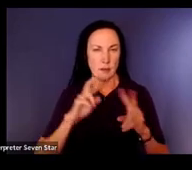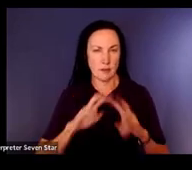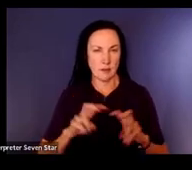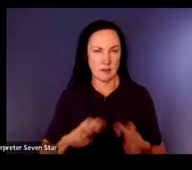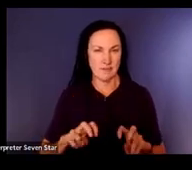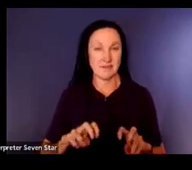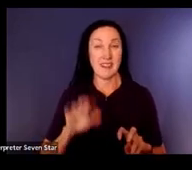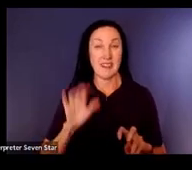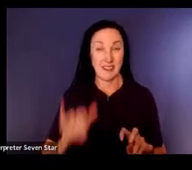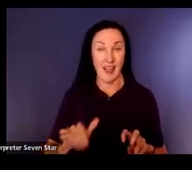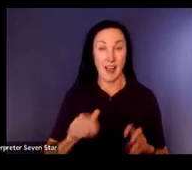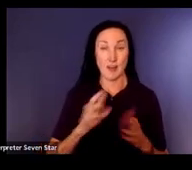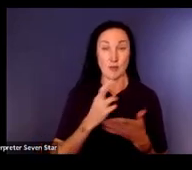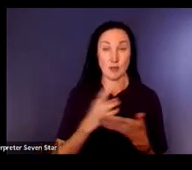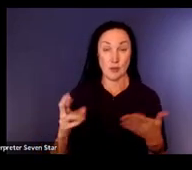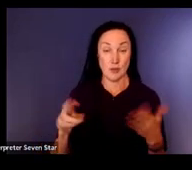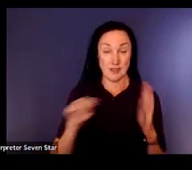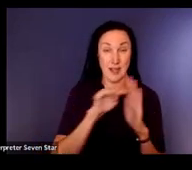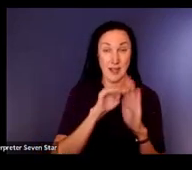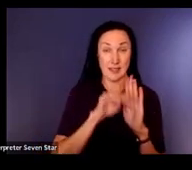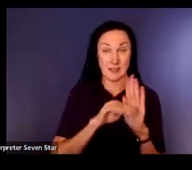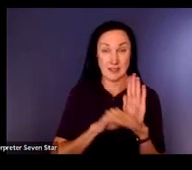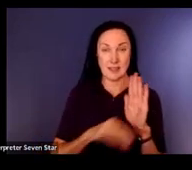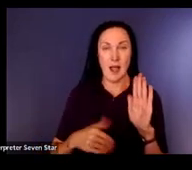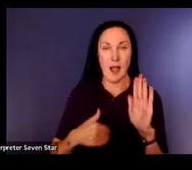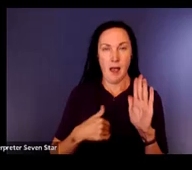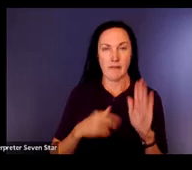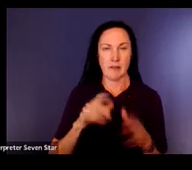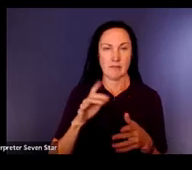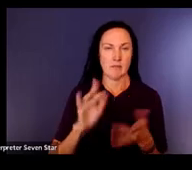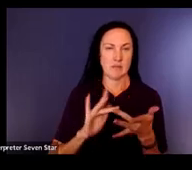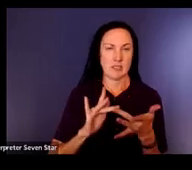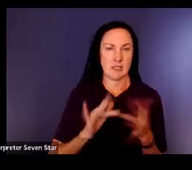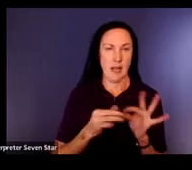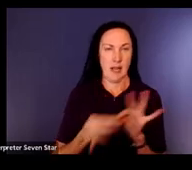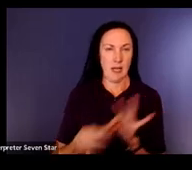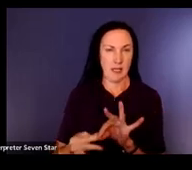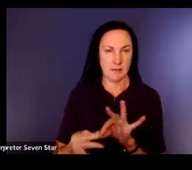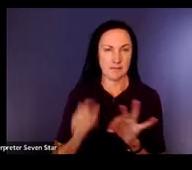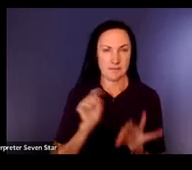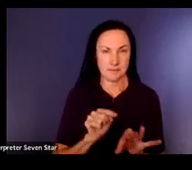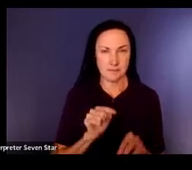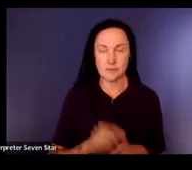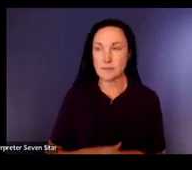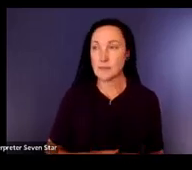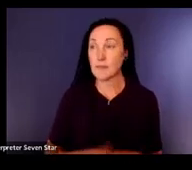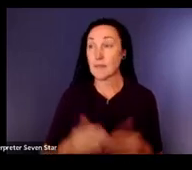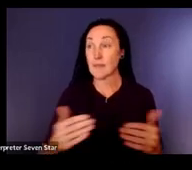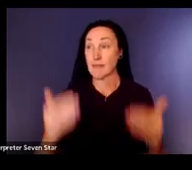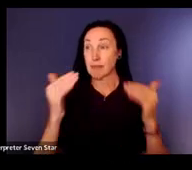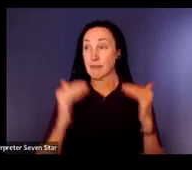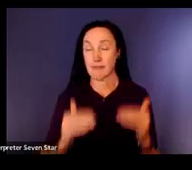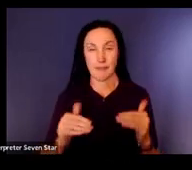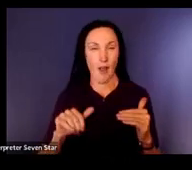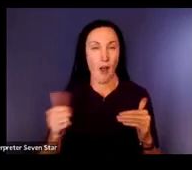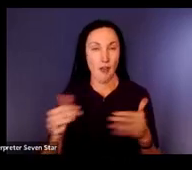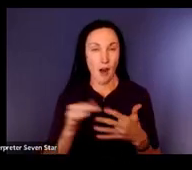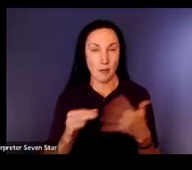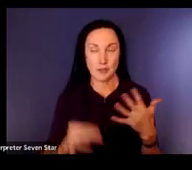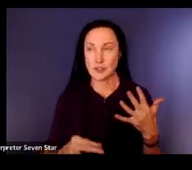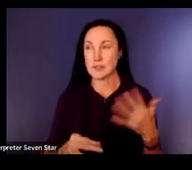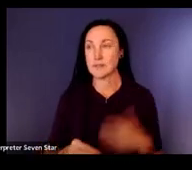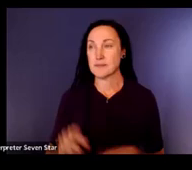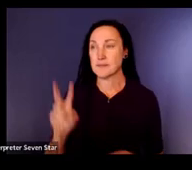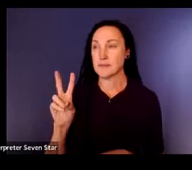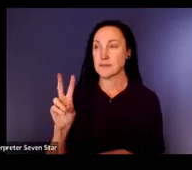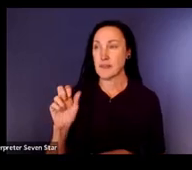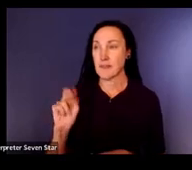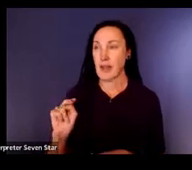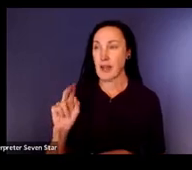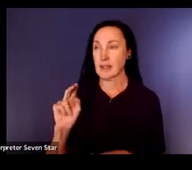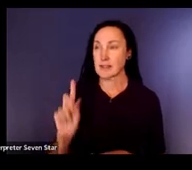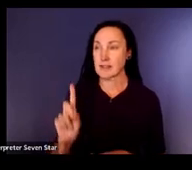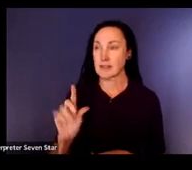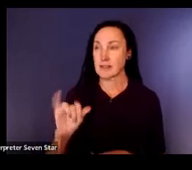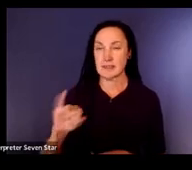there. Another assessment is The Child Guided Strategies: The Van Dijk Approach to Assessment.